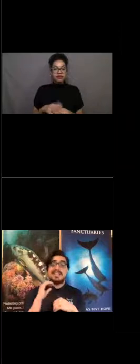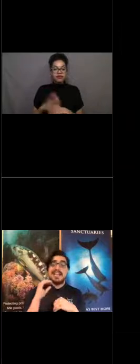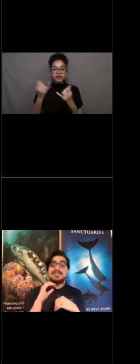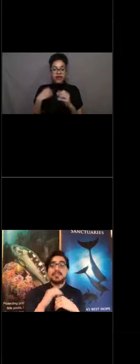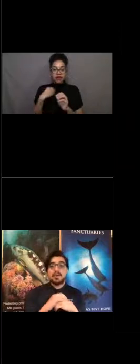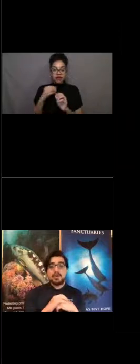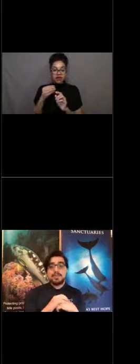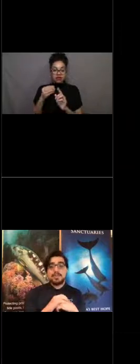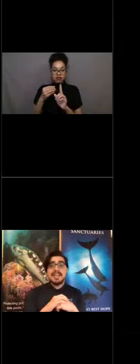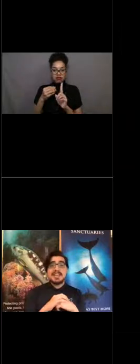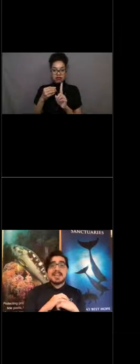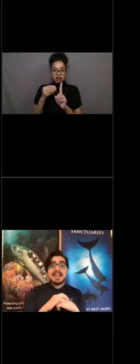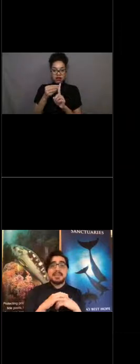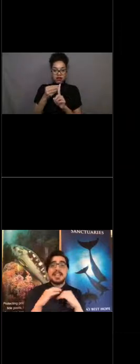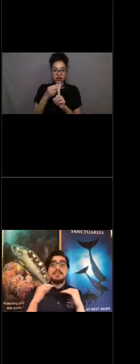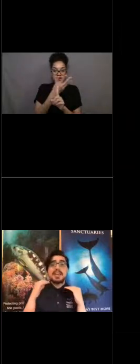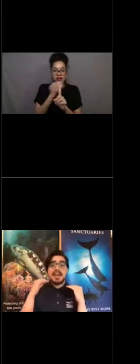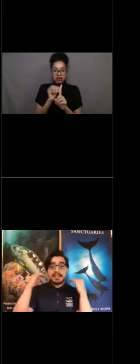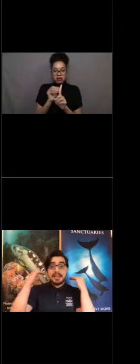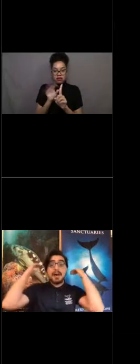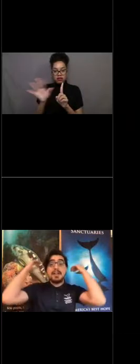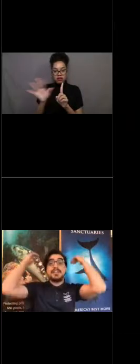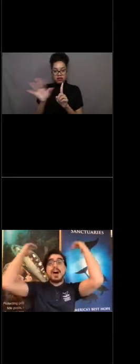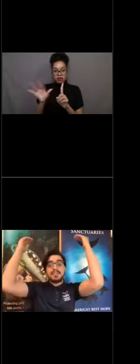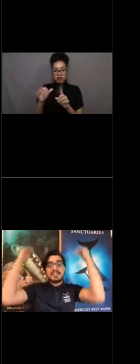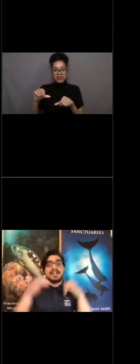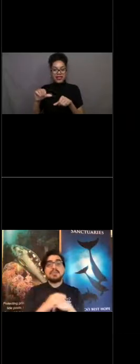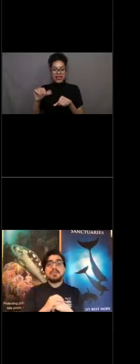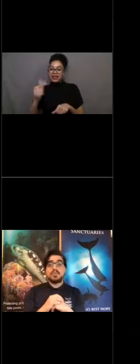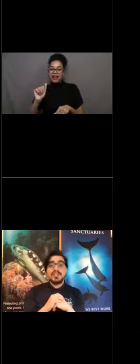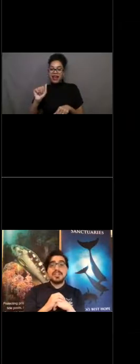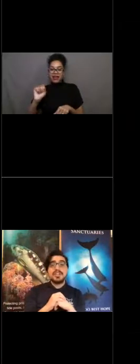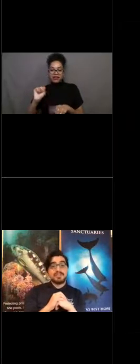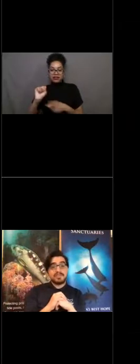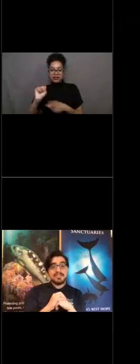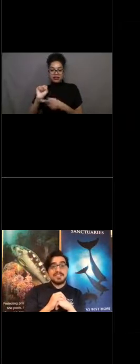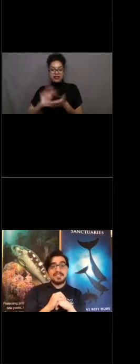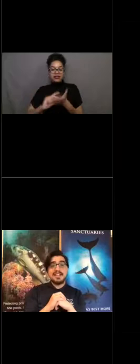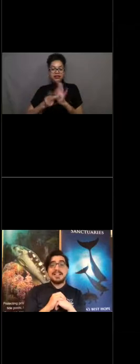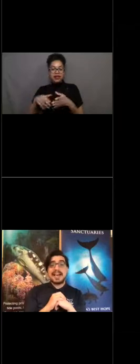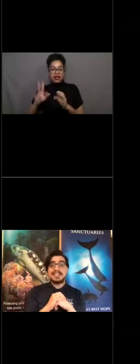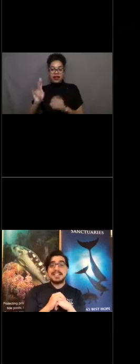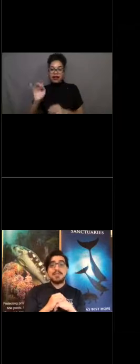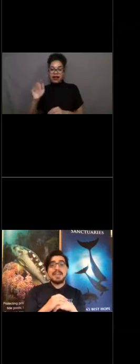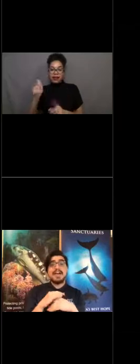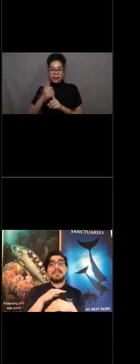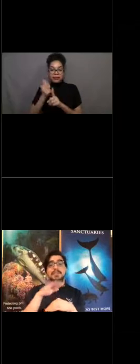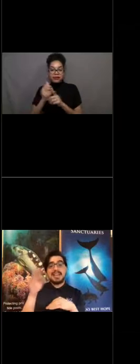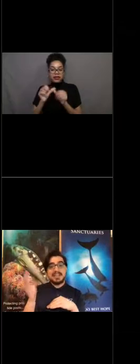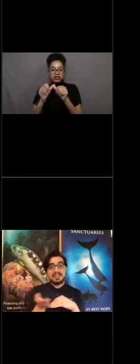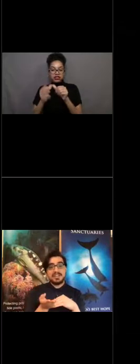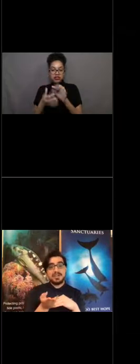These gas-filled orbs can help the kelp aloft and allow it to reach the surface. Lastly, we have the blades